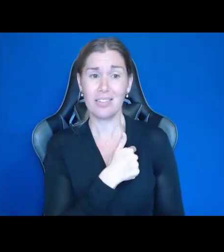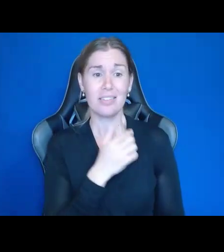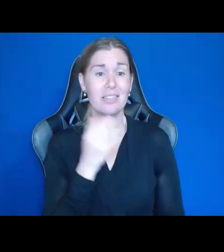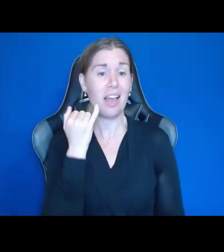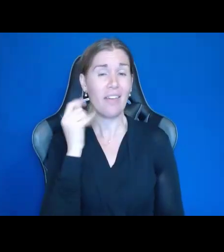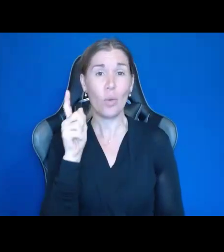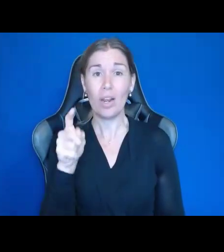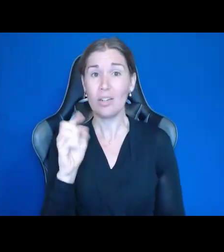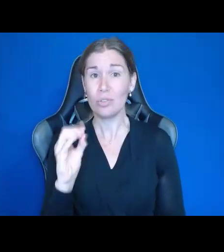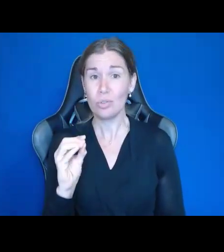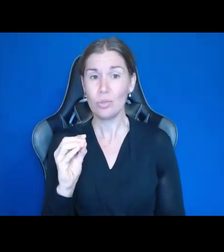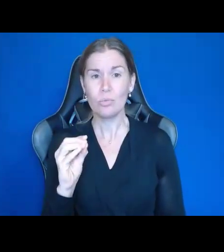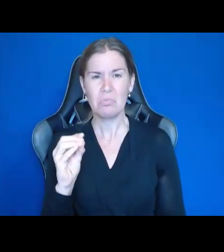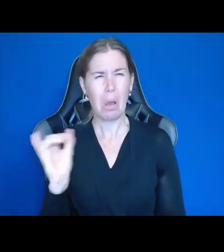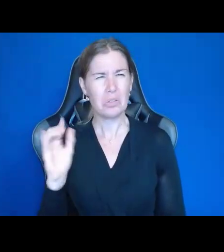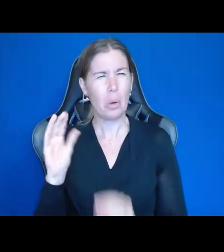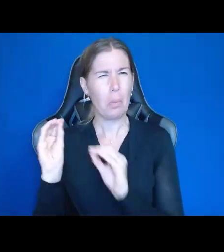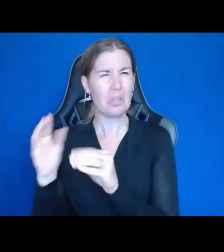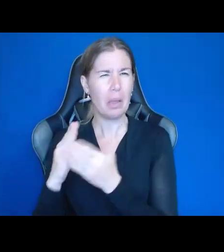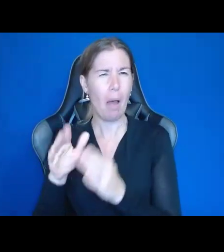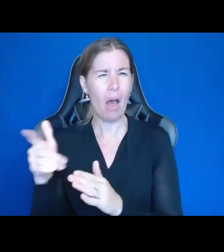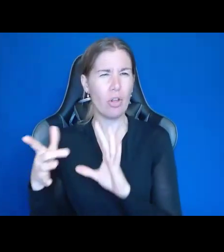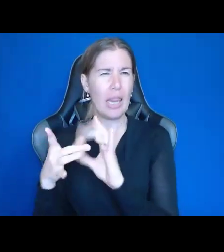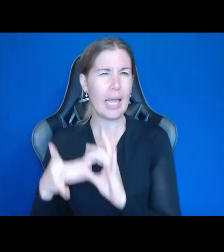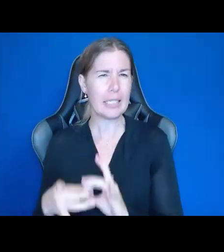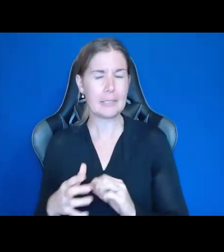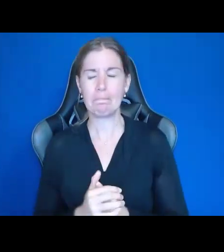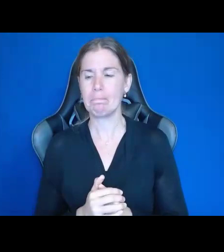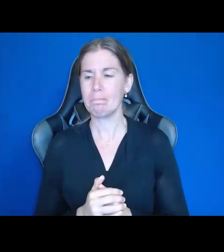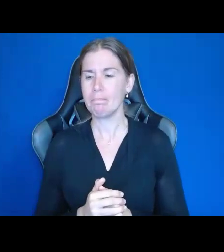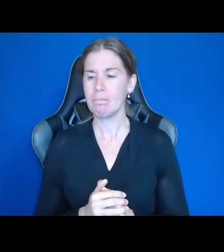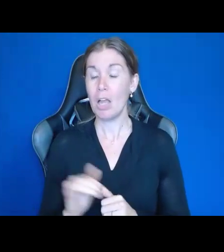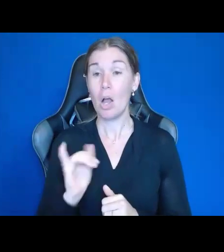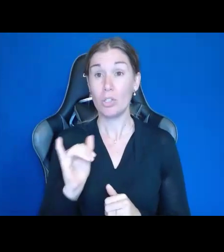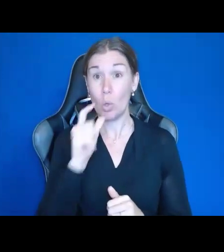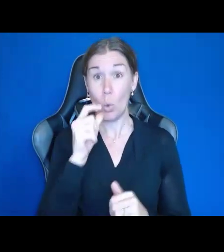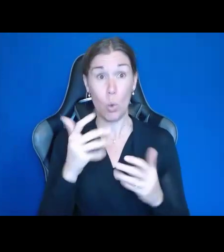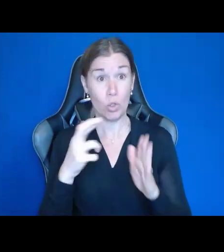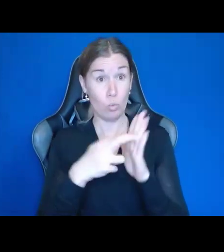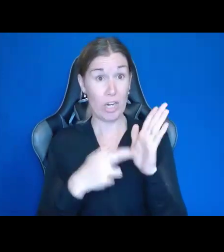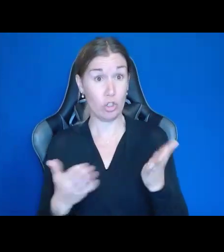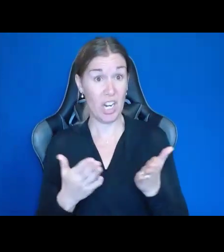Here are some other links. We will be sending out an email to everybody that's registered, so you'll get all these